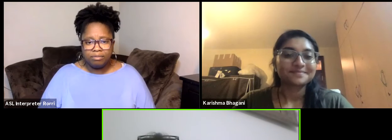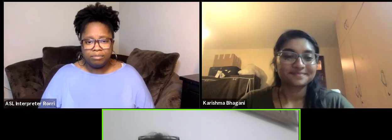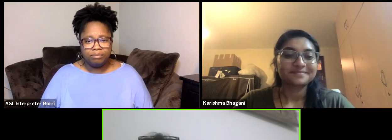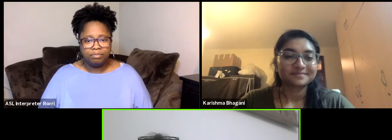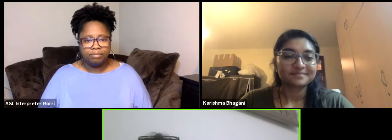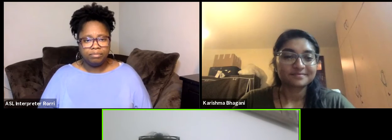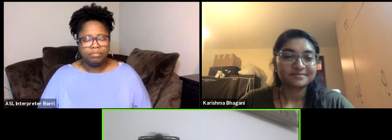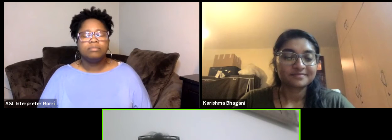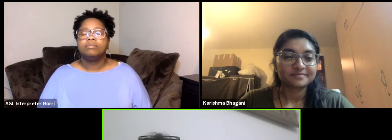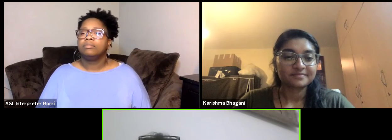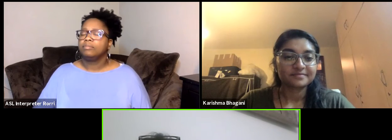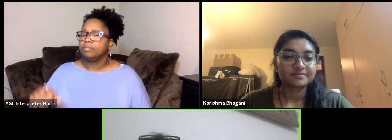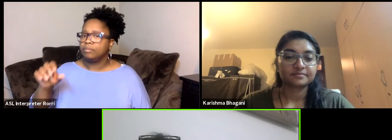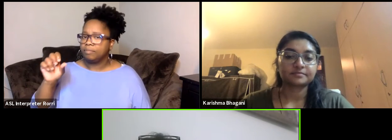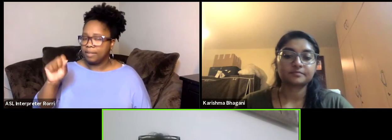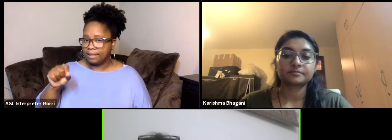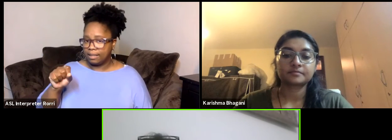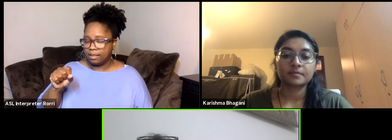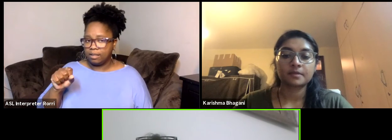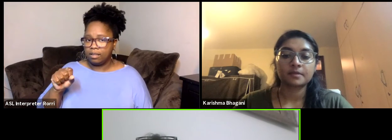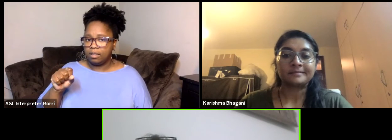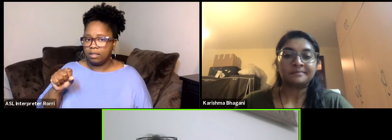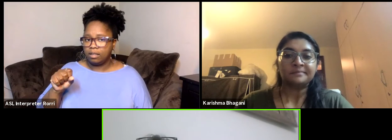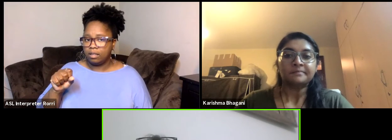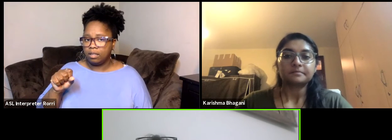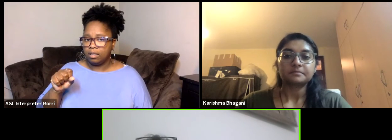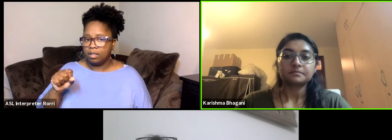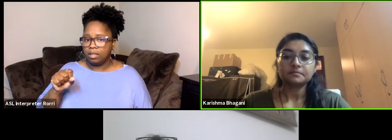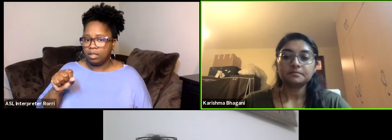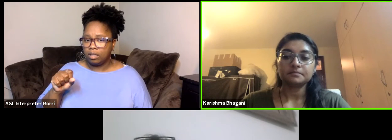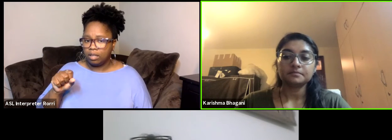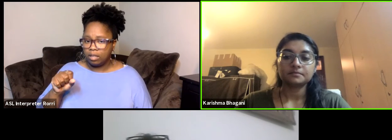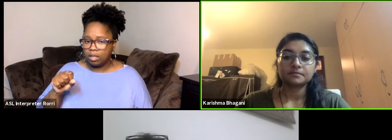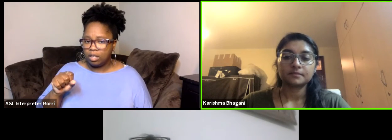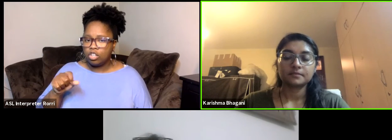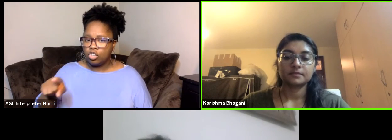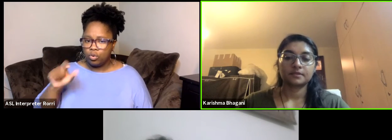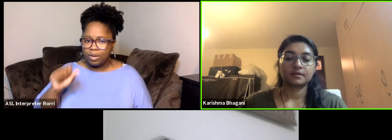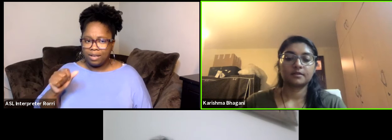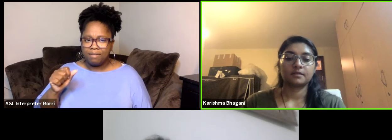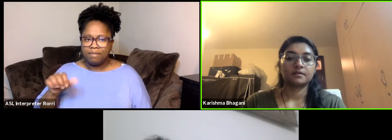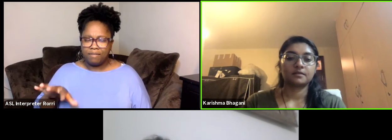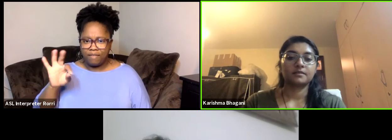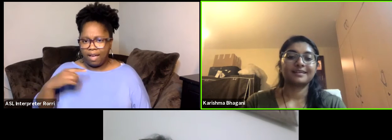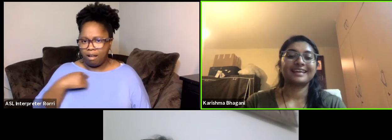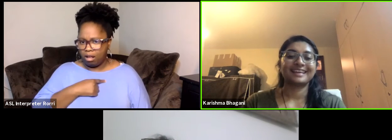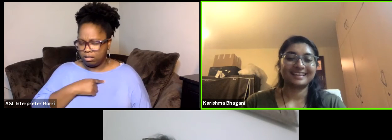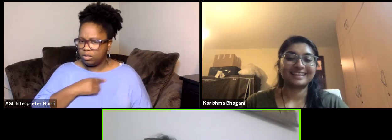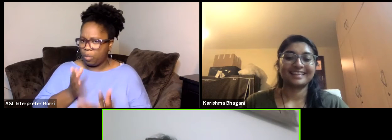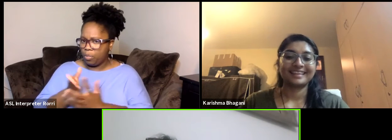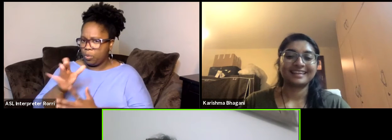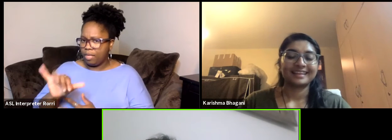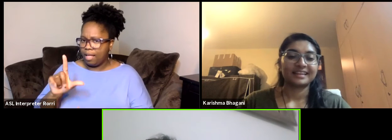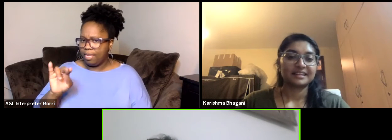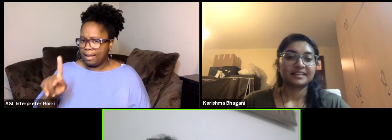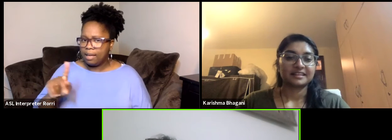Yeah so on LinkedIn you can find me with this spelling, but CFW please register